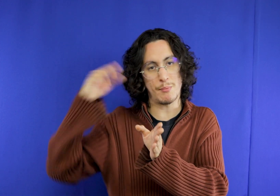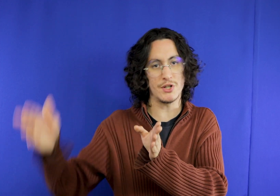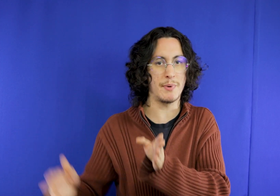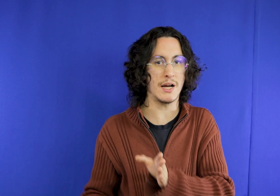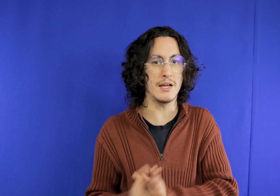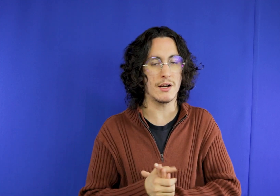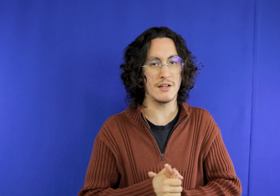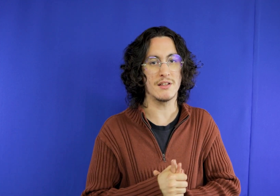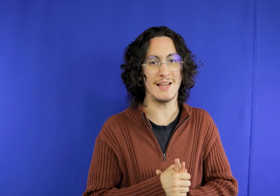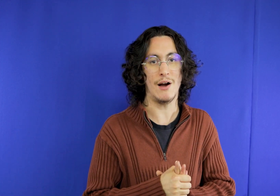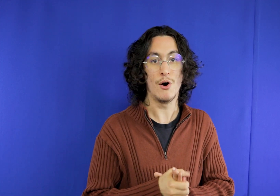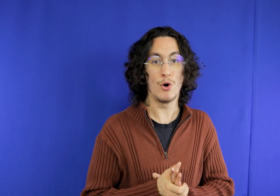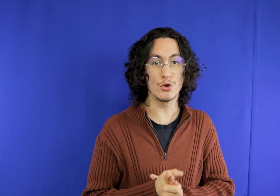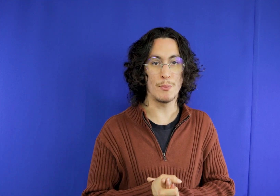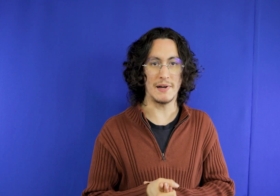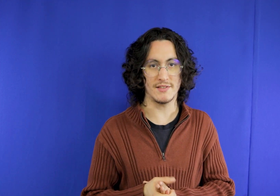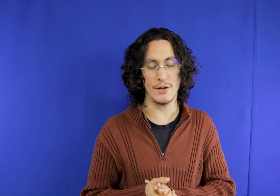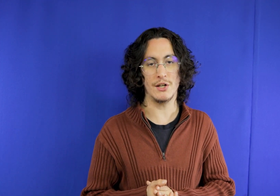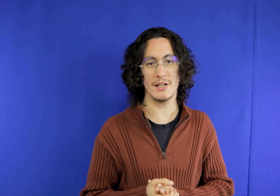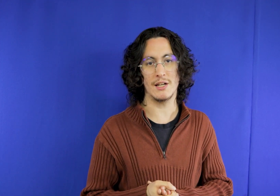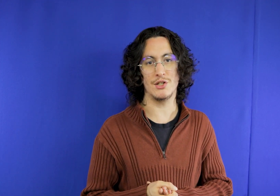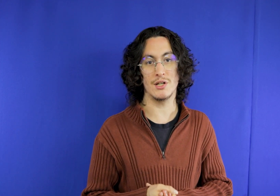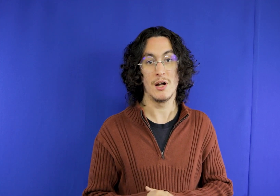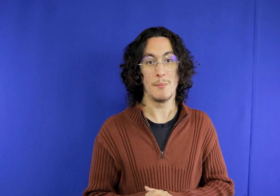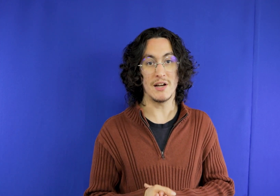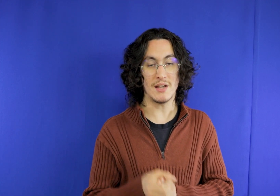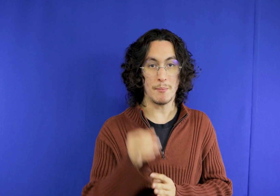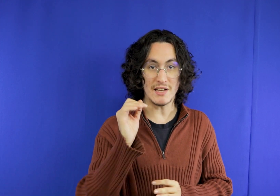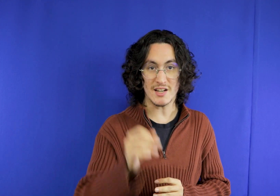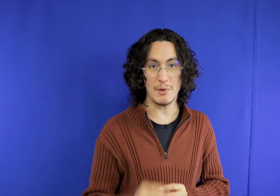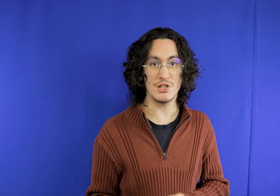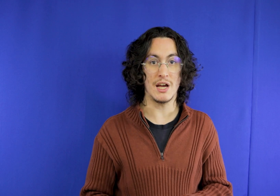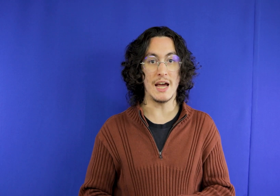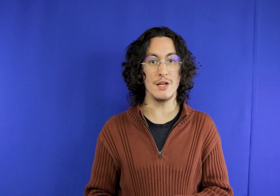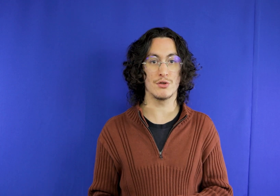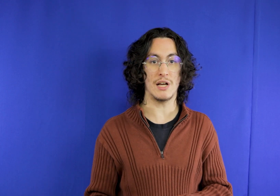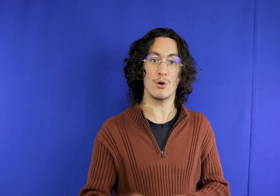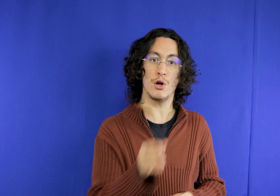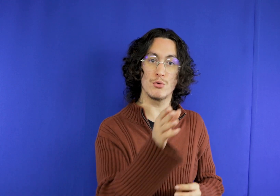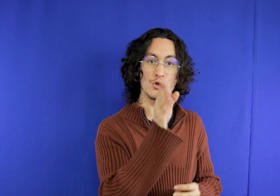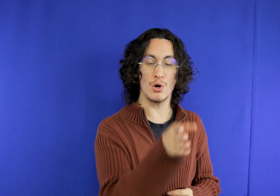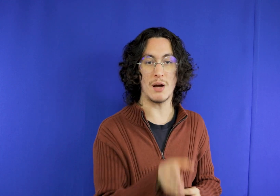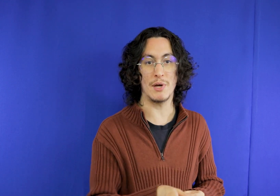ok you can take it and add another walk there that day but basically that's it, put a half hour